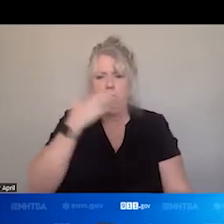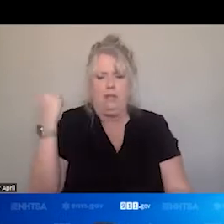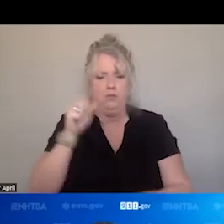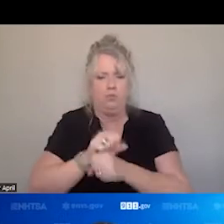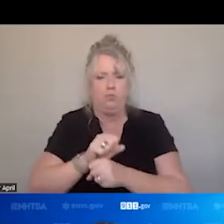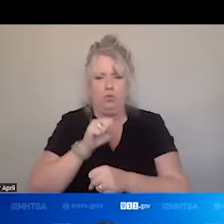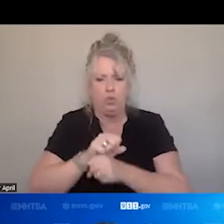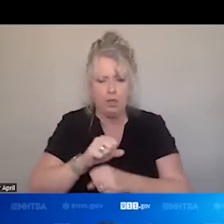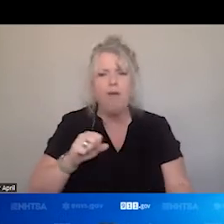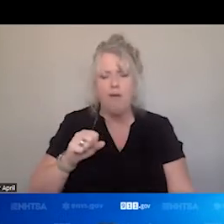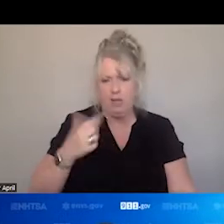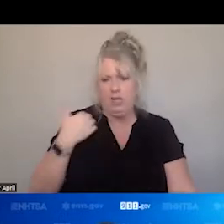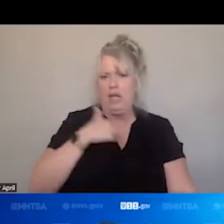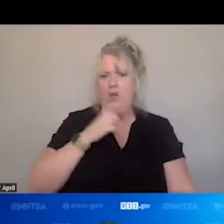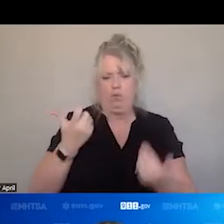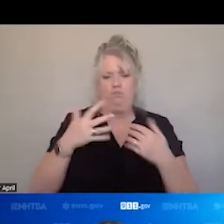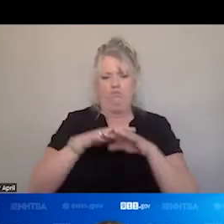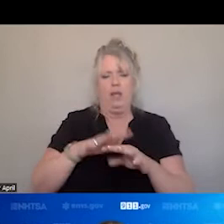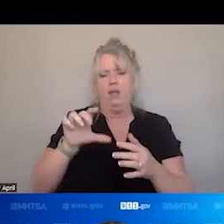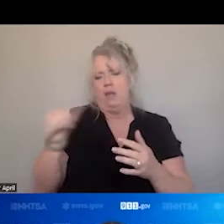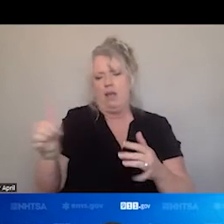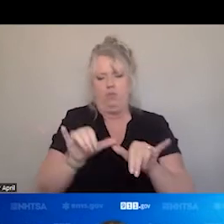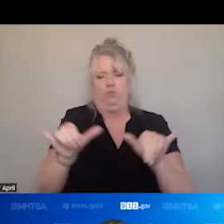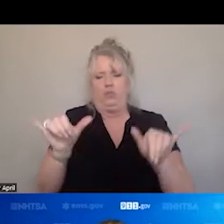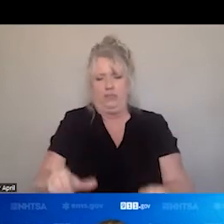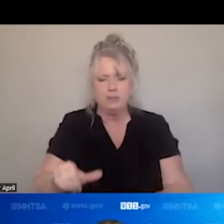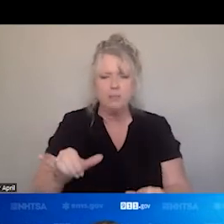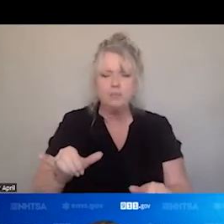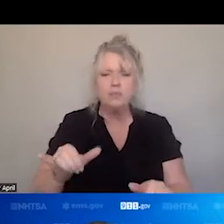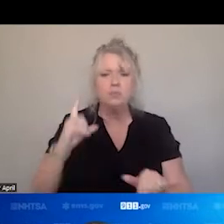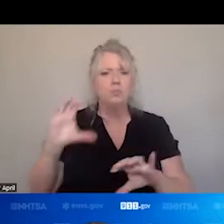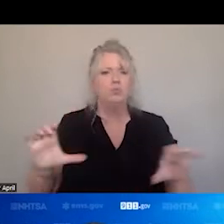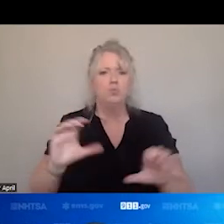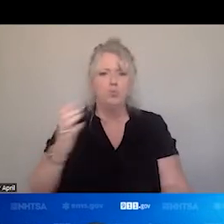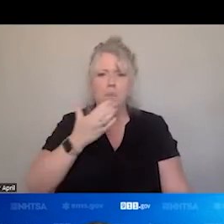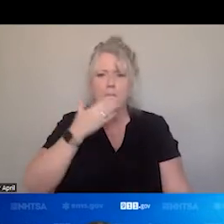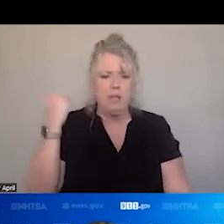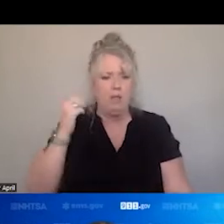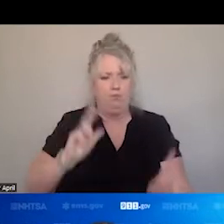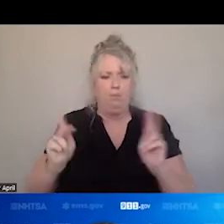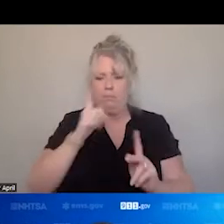WORKING AND INTEGRATING WITH THE SYSTEMS TO DO THE BEST FOR THE PEOPLE WE SERVE. NEXT SLIDE, PLEASE.